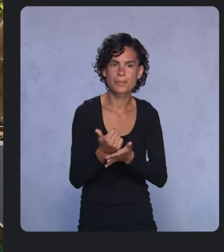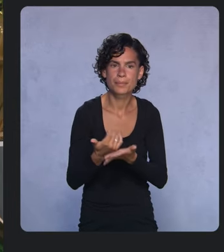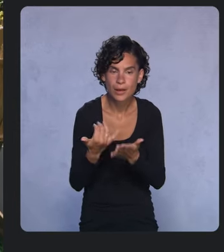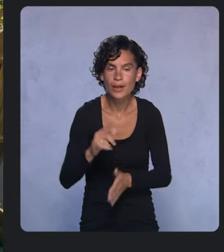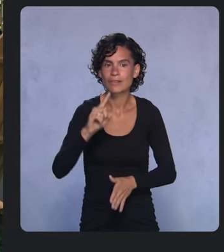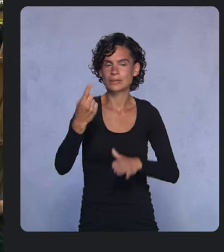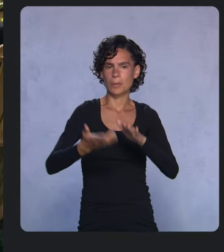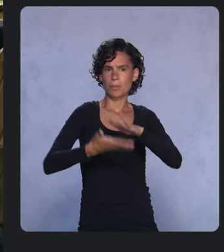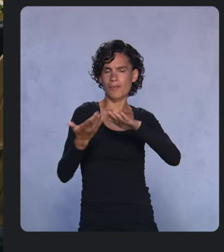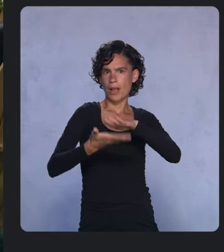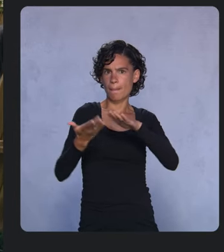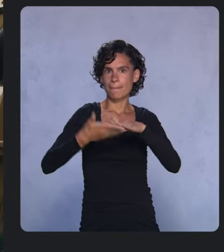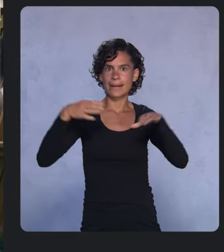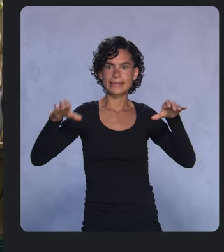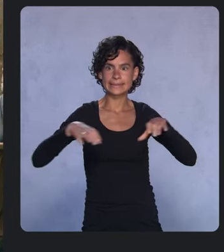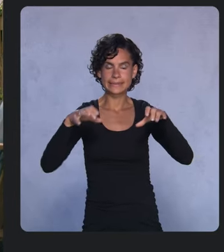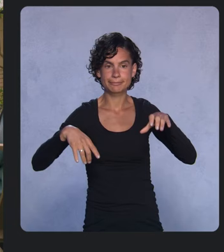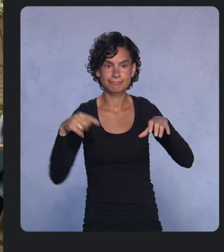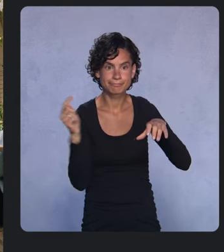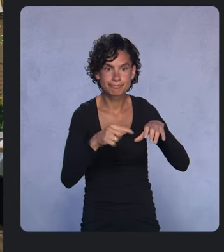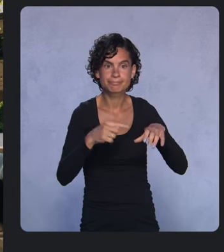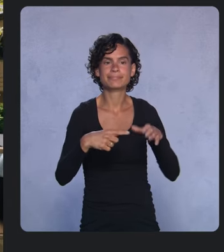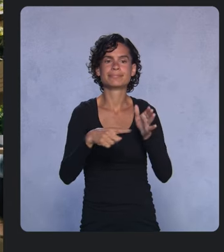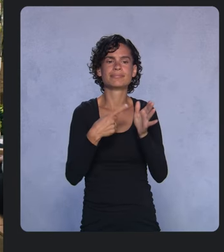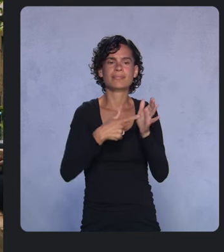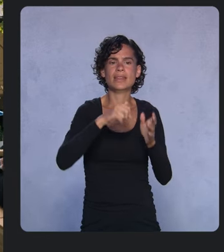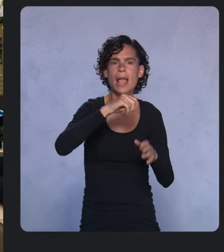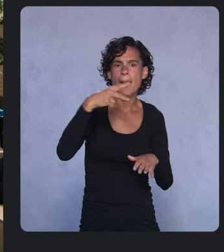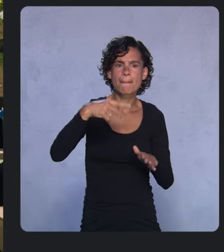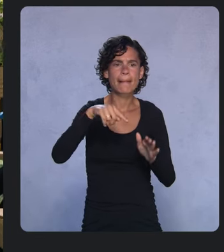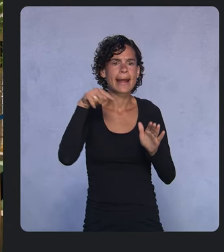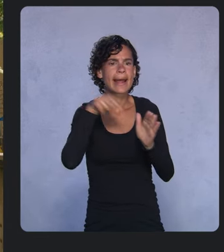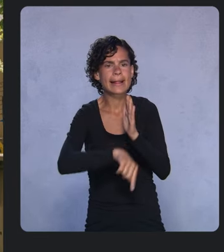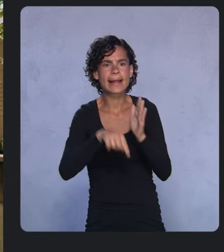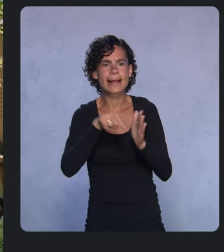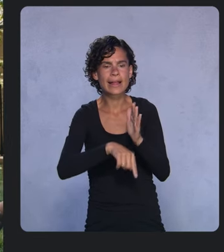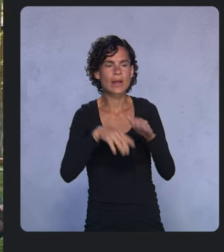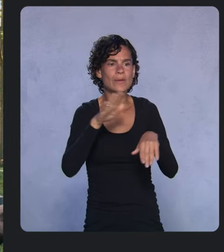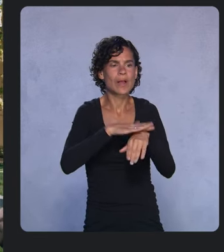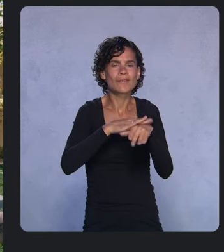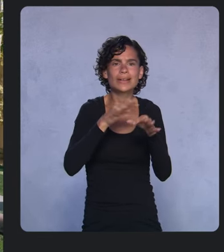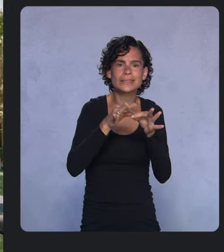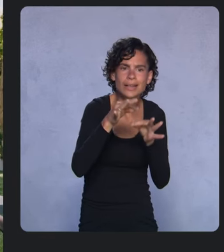Sometimes apps are killed or notifications are delayed to improve responsiveness and battery.